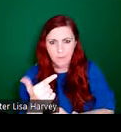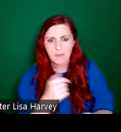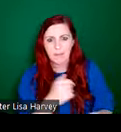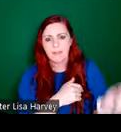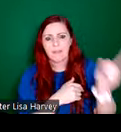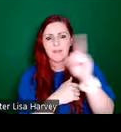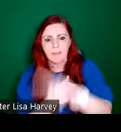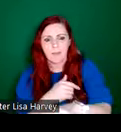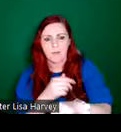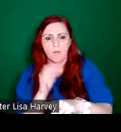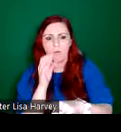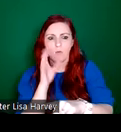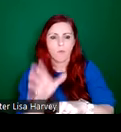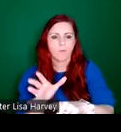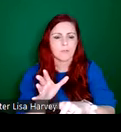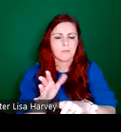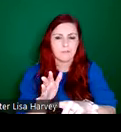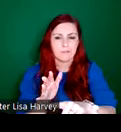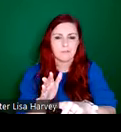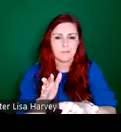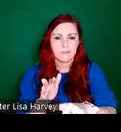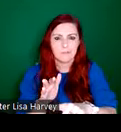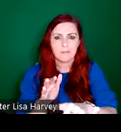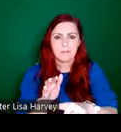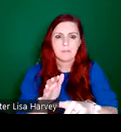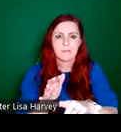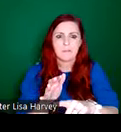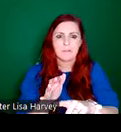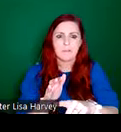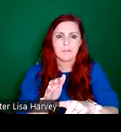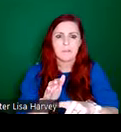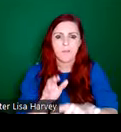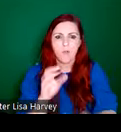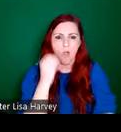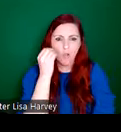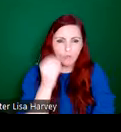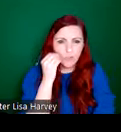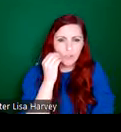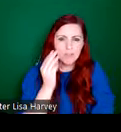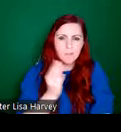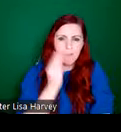we've got this gorgeous kind of glowing profusion of oranges, purples, reds,